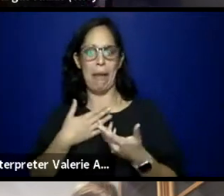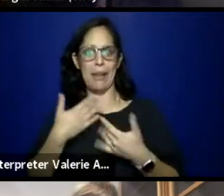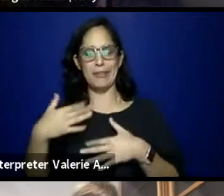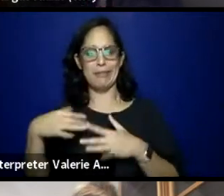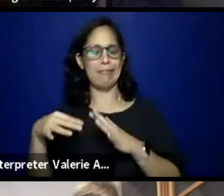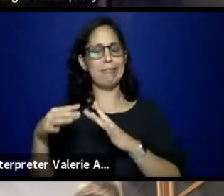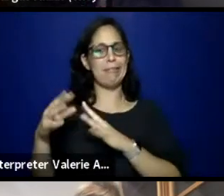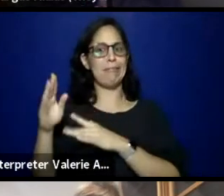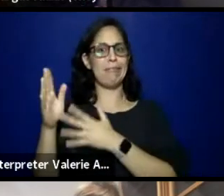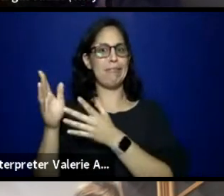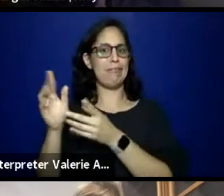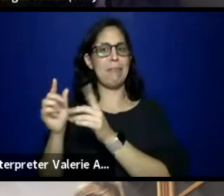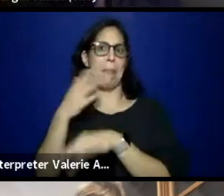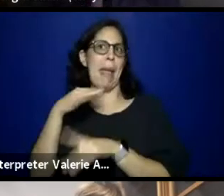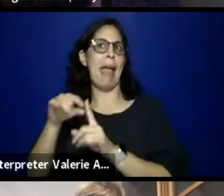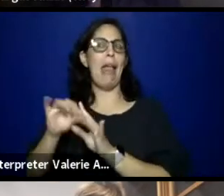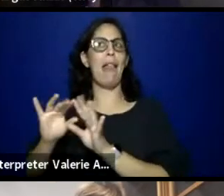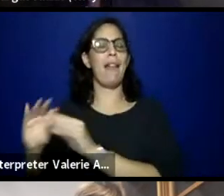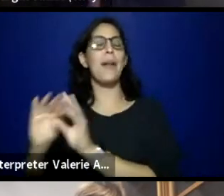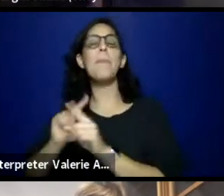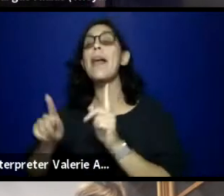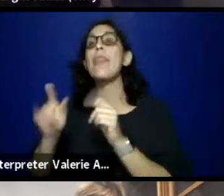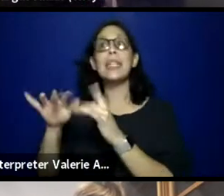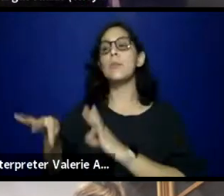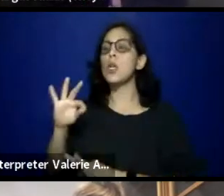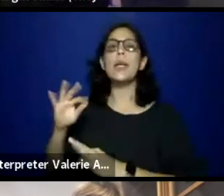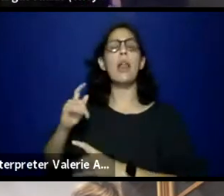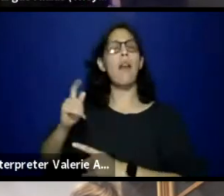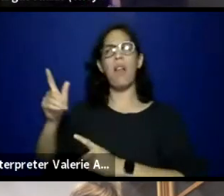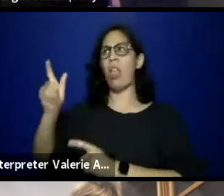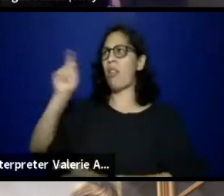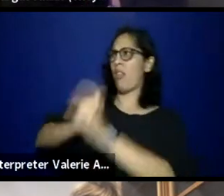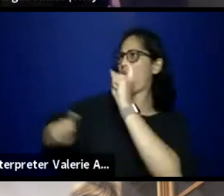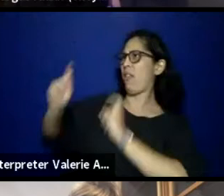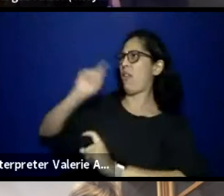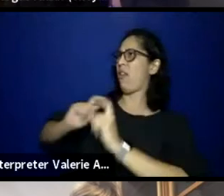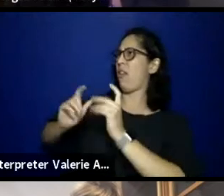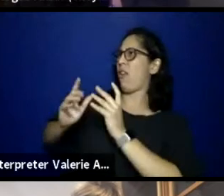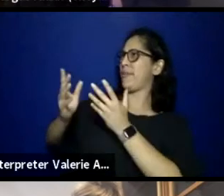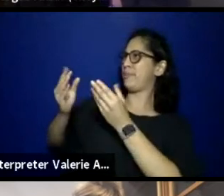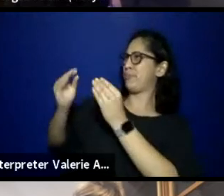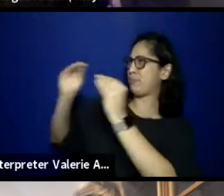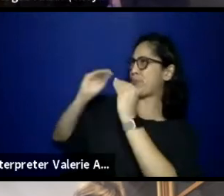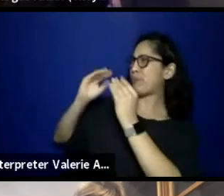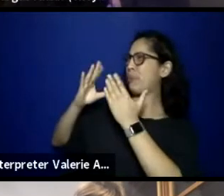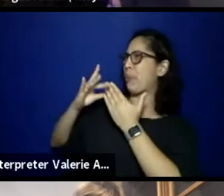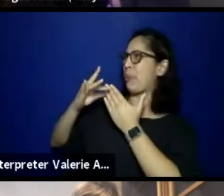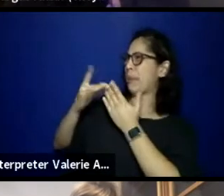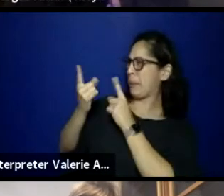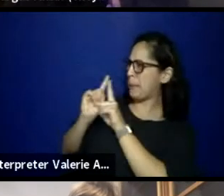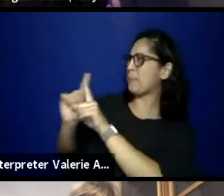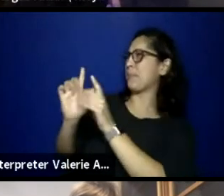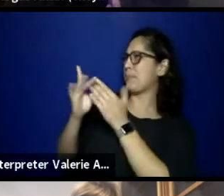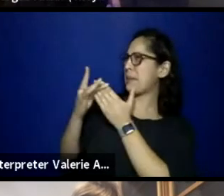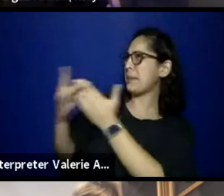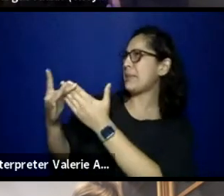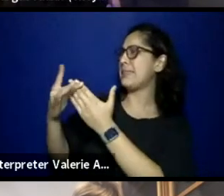but yes, that spirit of generosity and leading with just complete yes and faith in their artists